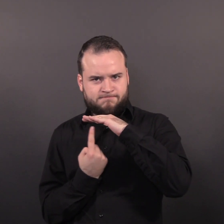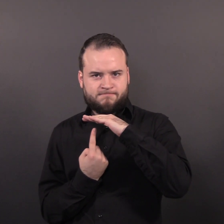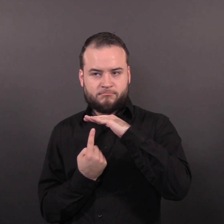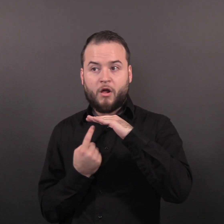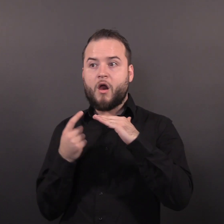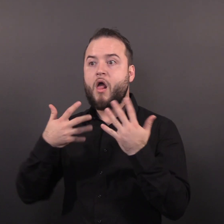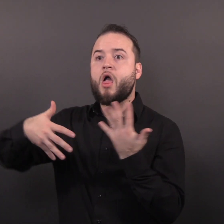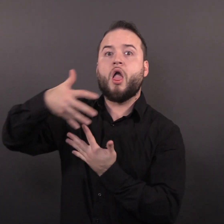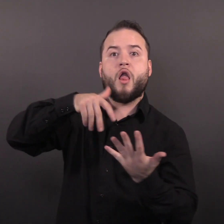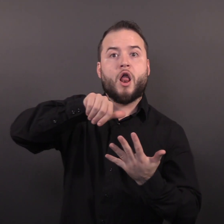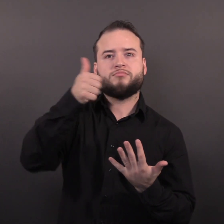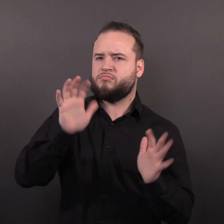(including sex) •